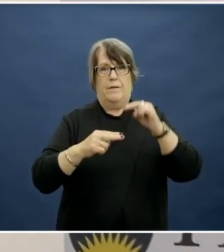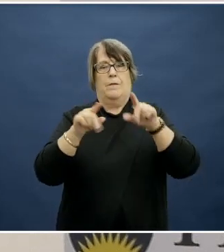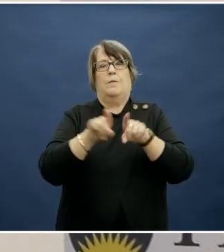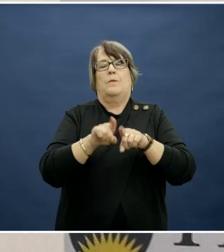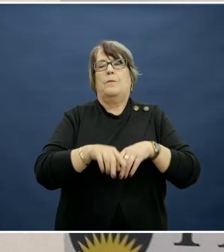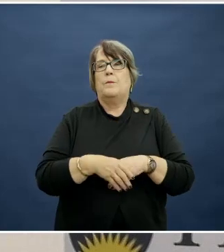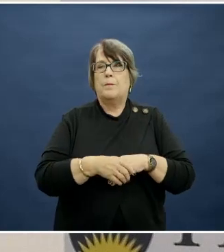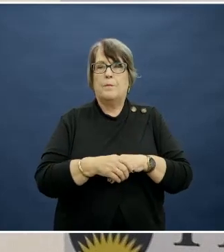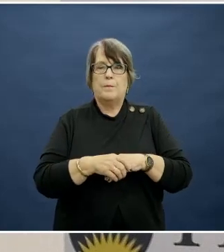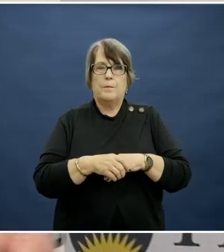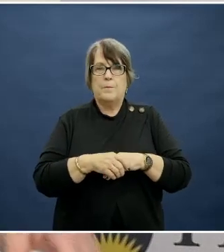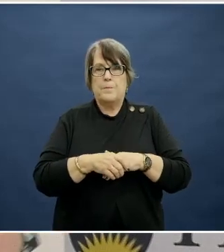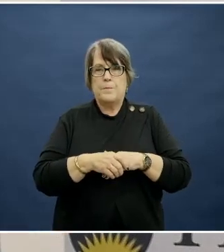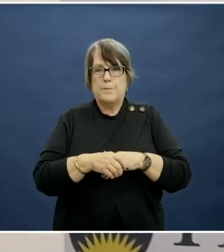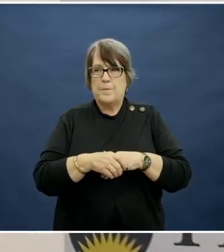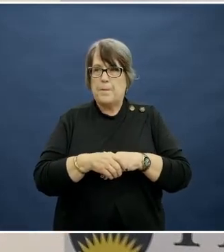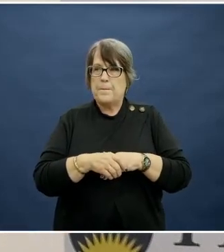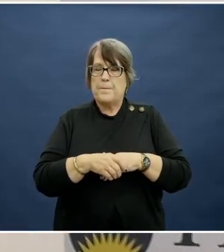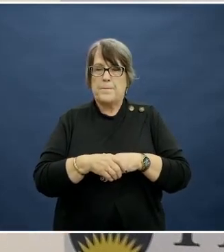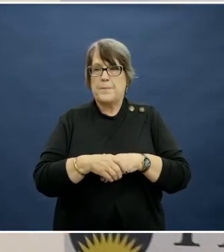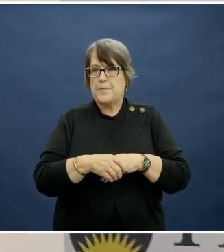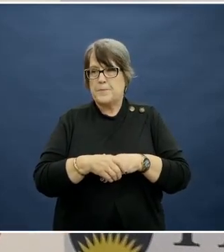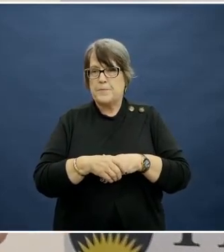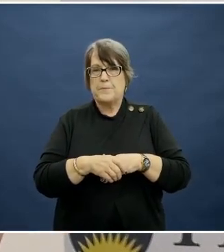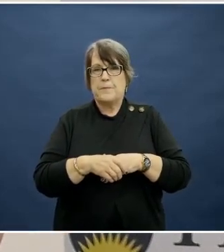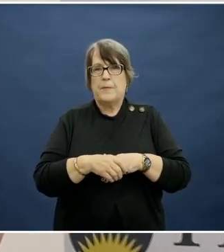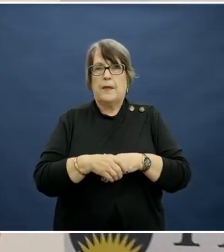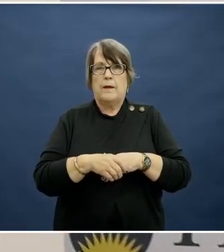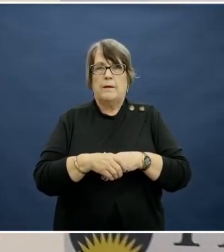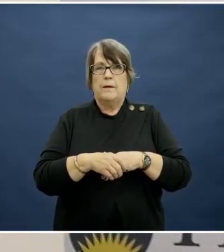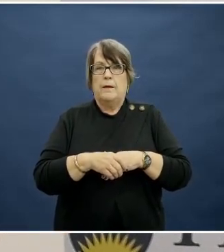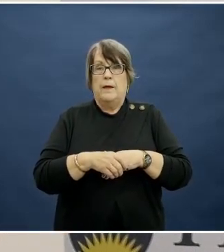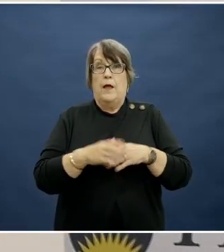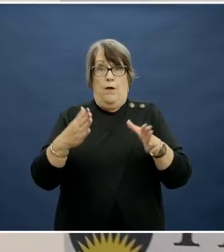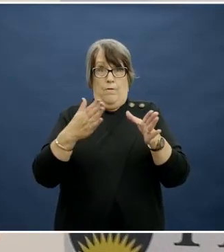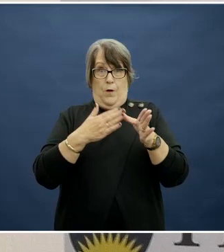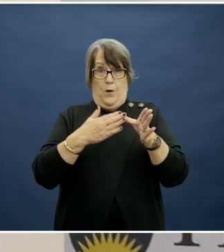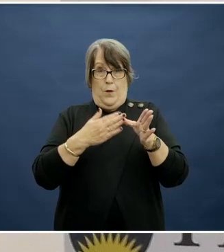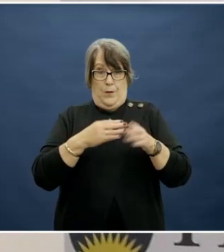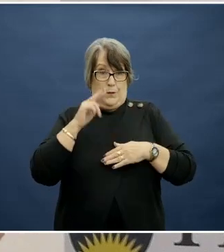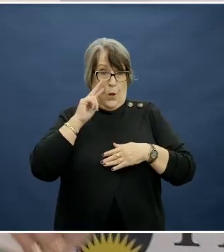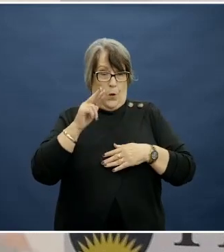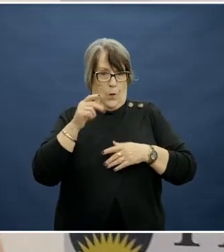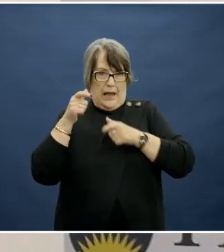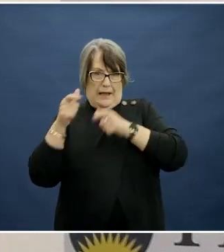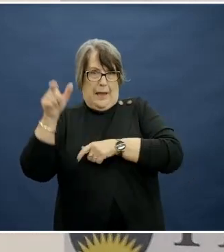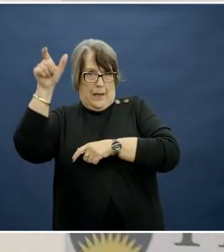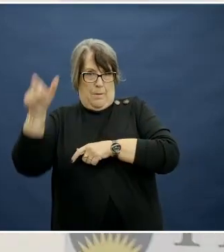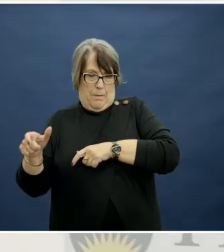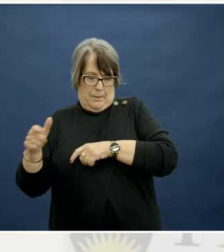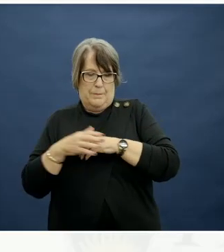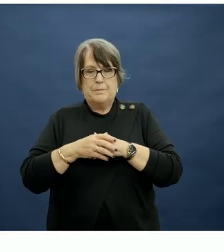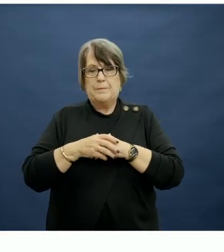So, first of all, having a look at caregivers.